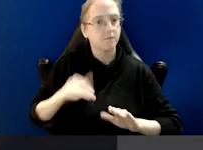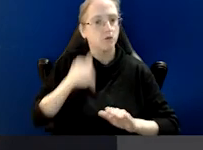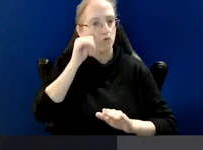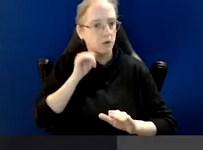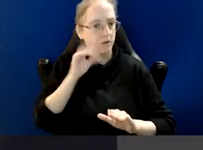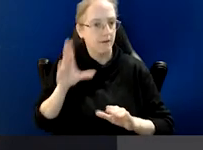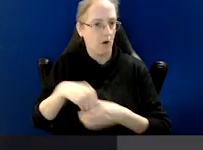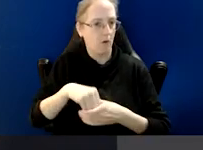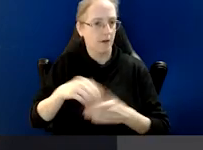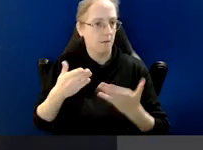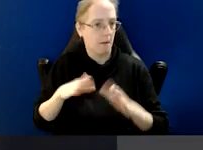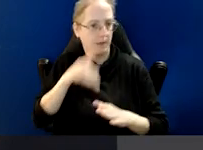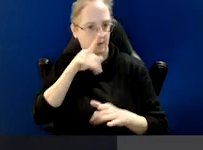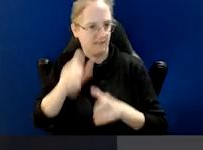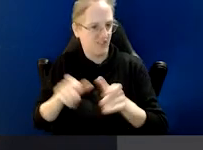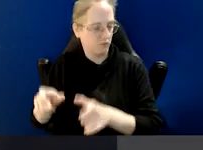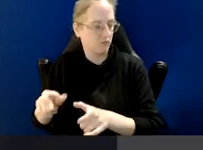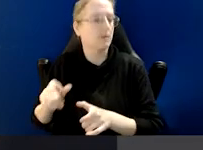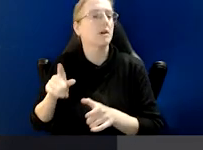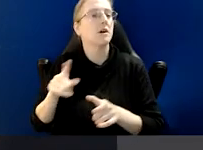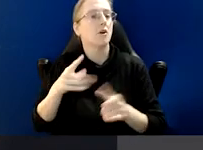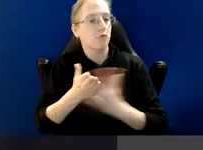public officials through education,